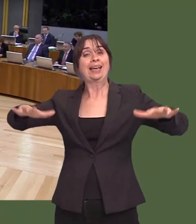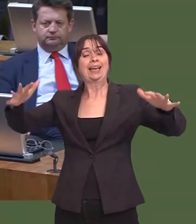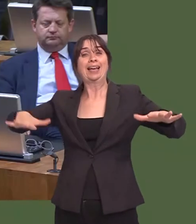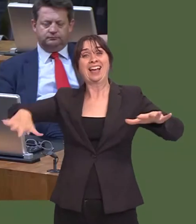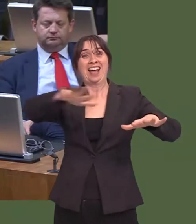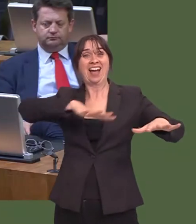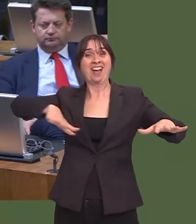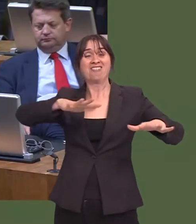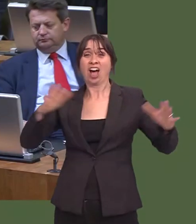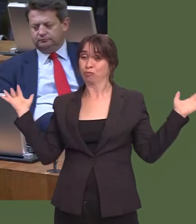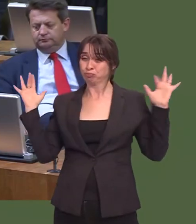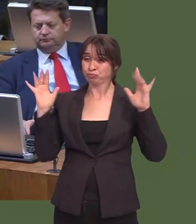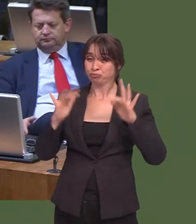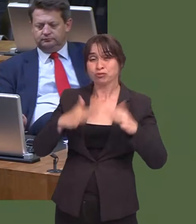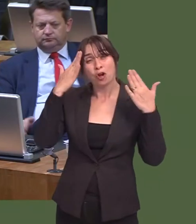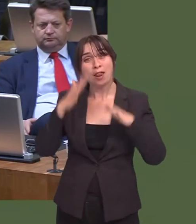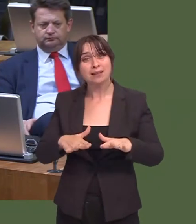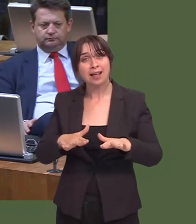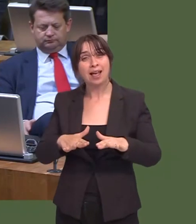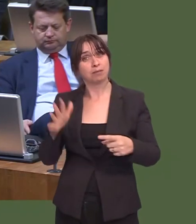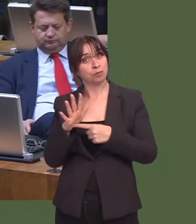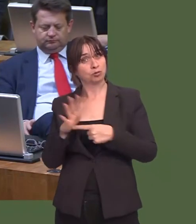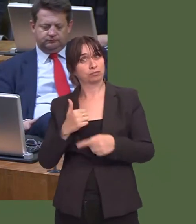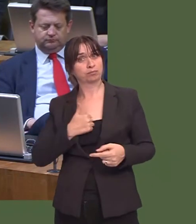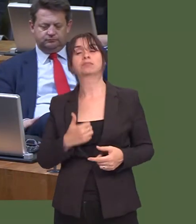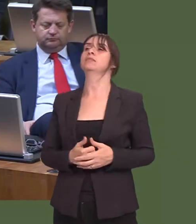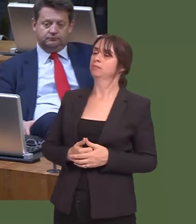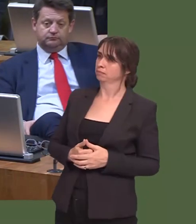major attraction for many visitors who are drawn by the quality of our coastal landscape,